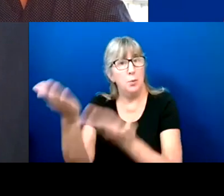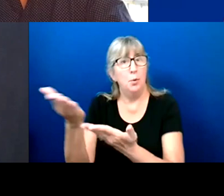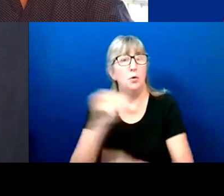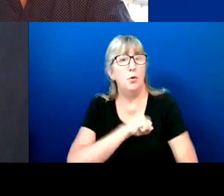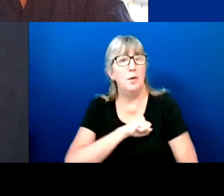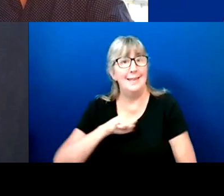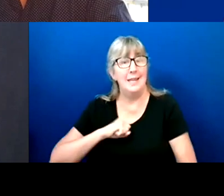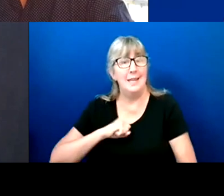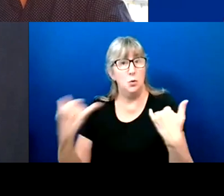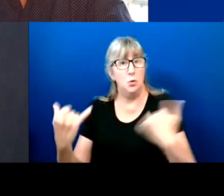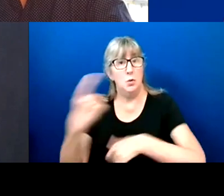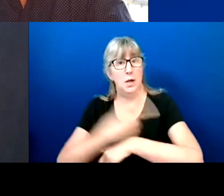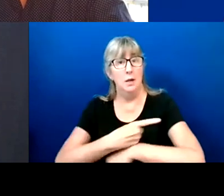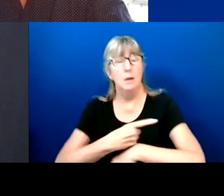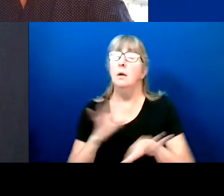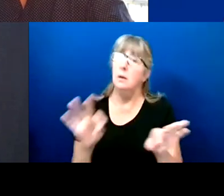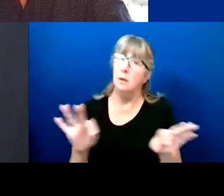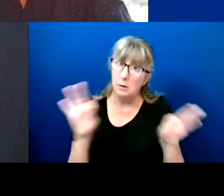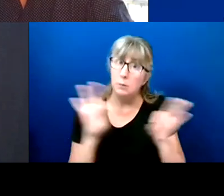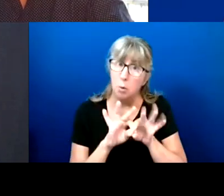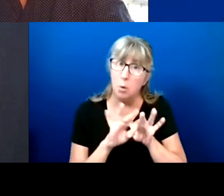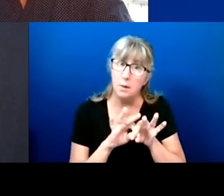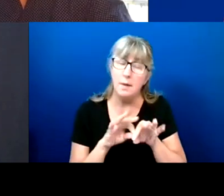It's important to get out and fight for that.